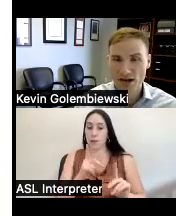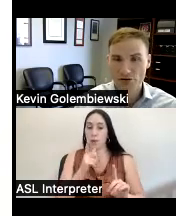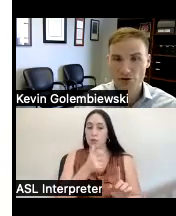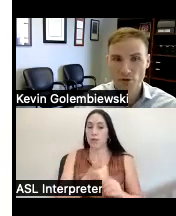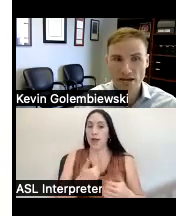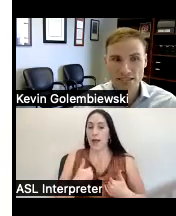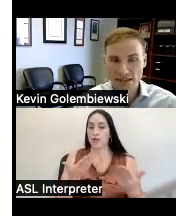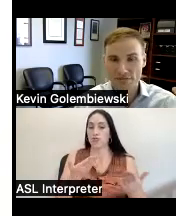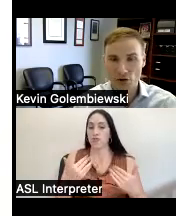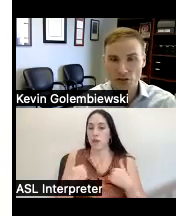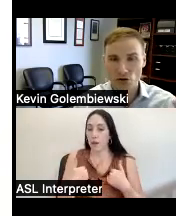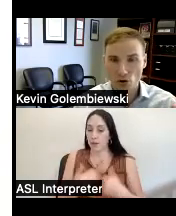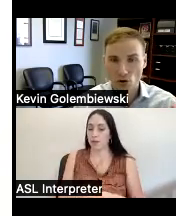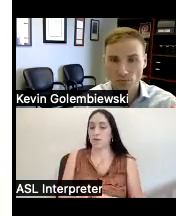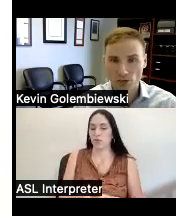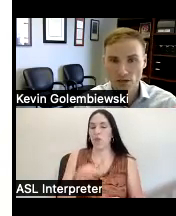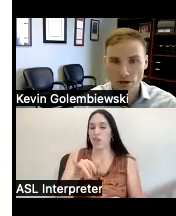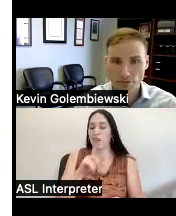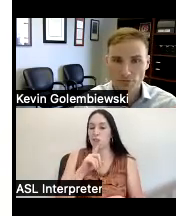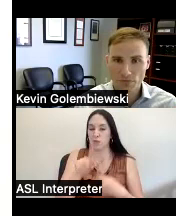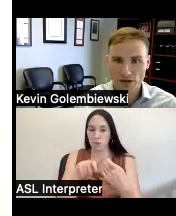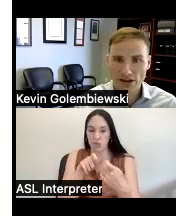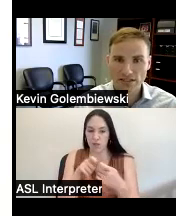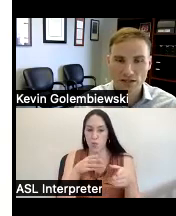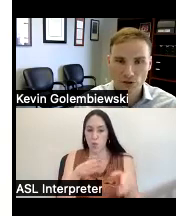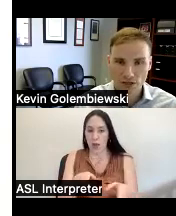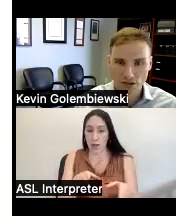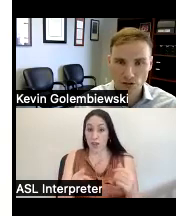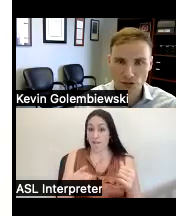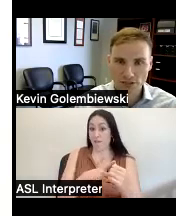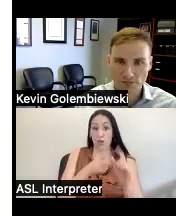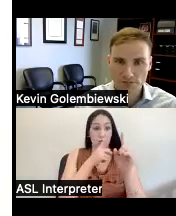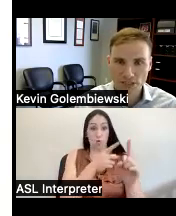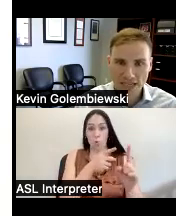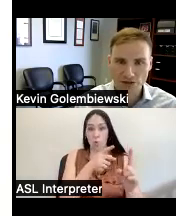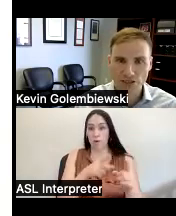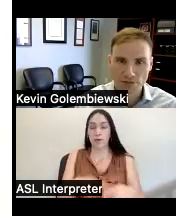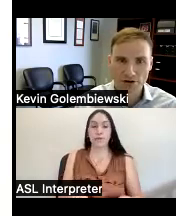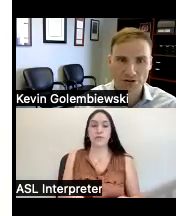concrete ways in that first goal with advancing Community inclusion and challenging barriers